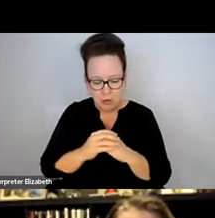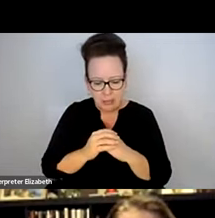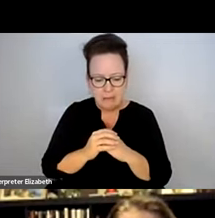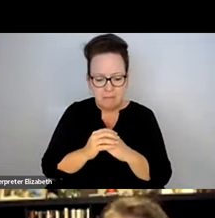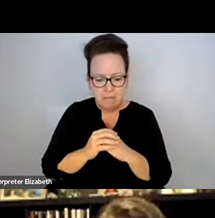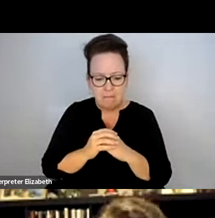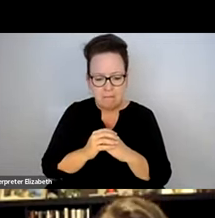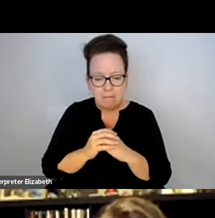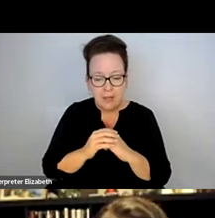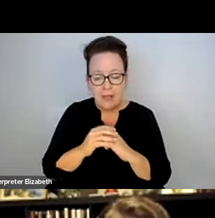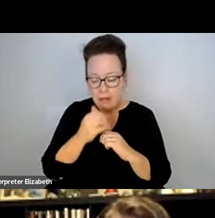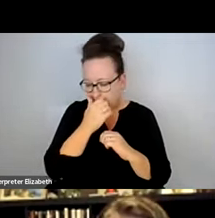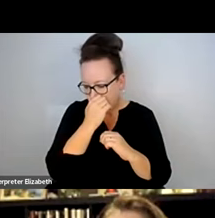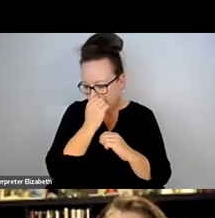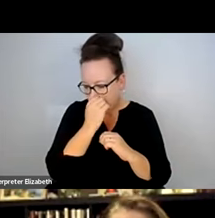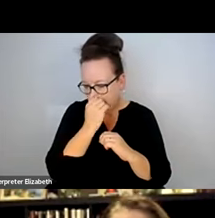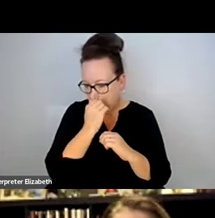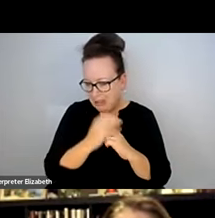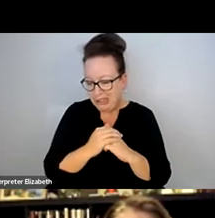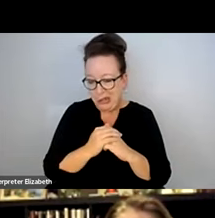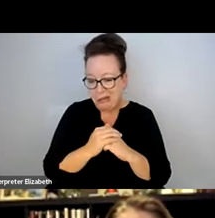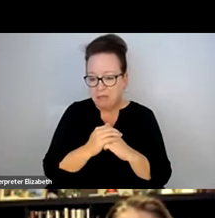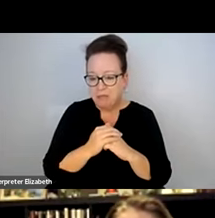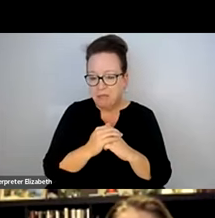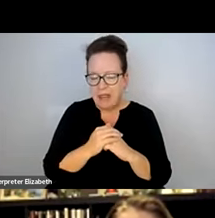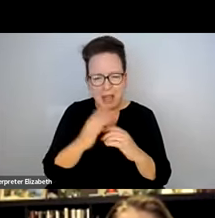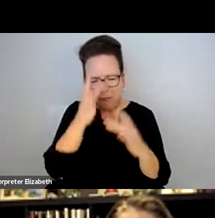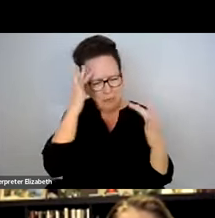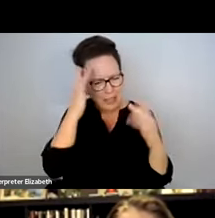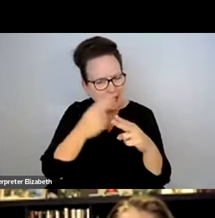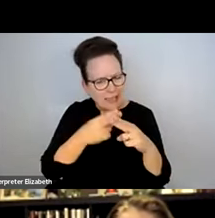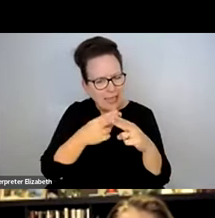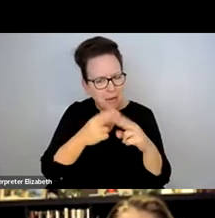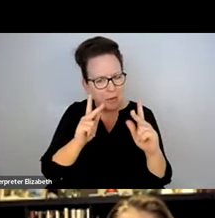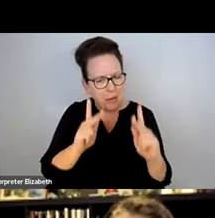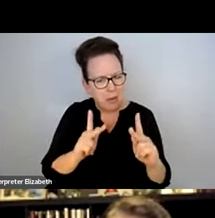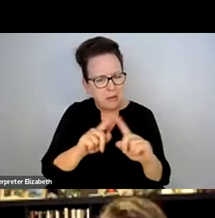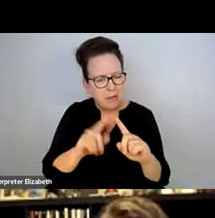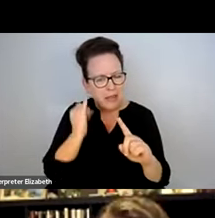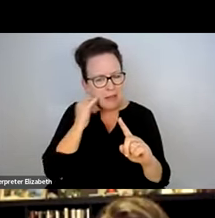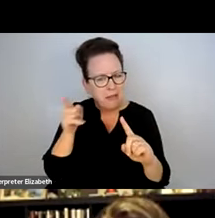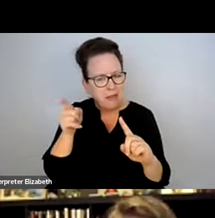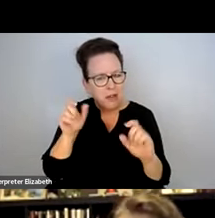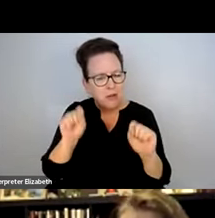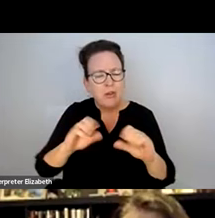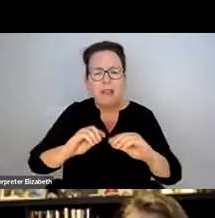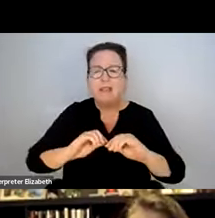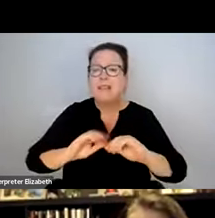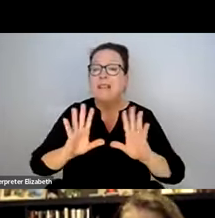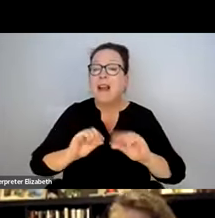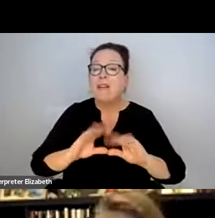QUESTIONS. I'M SORRY, THE NAME IS